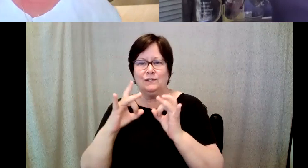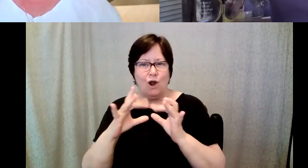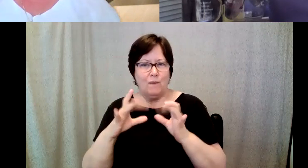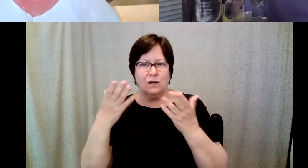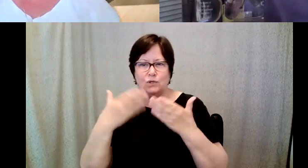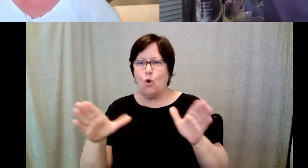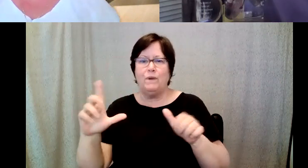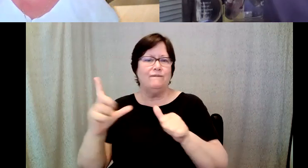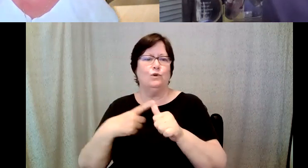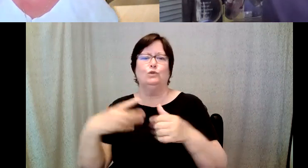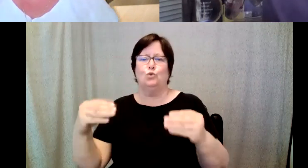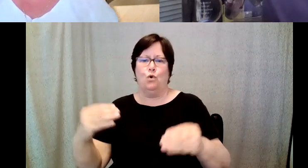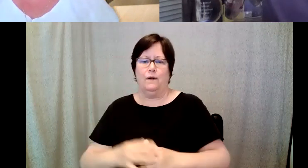first store in Boston.